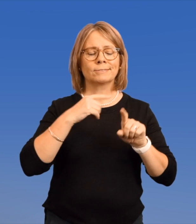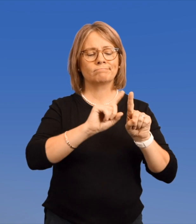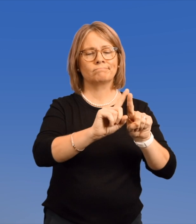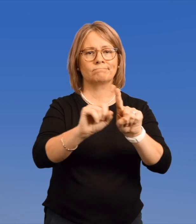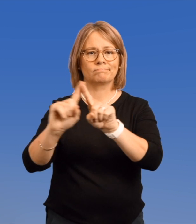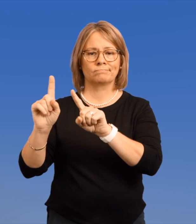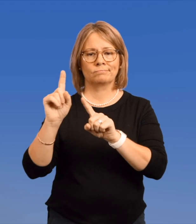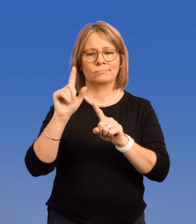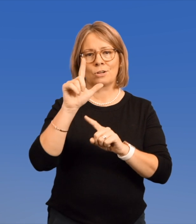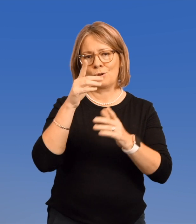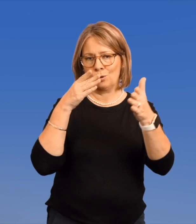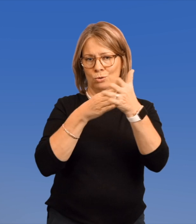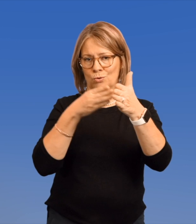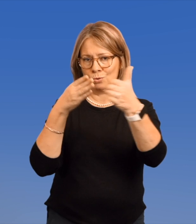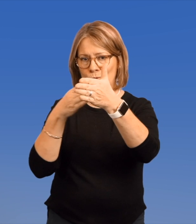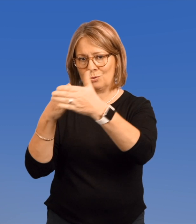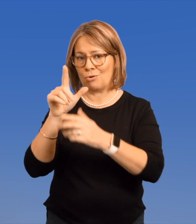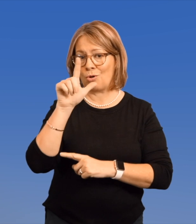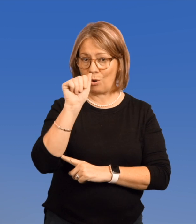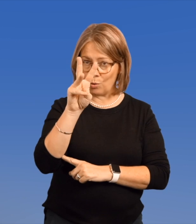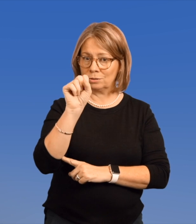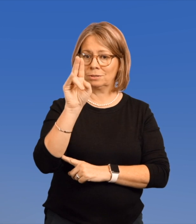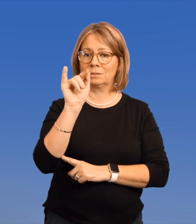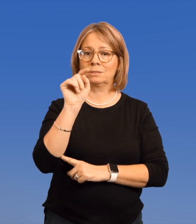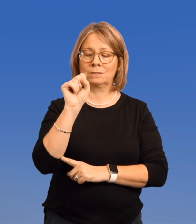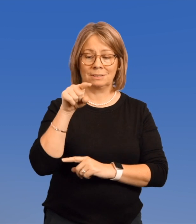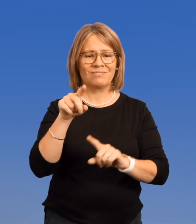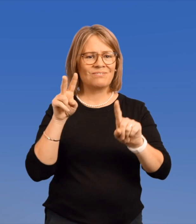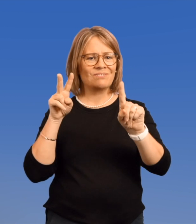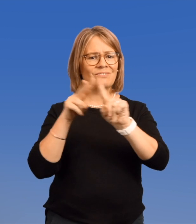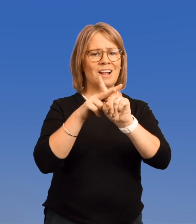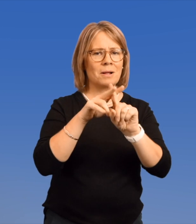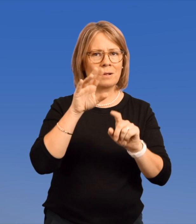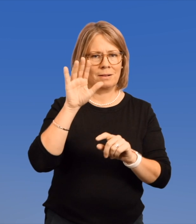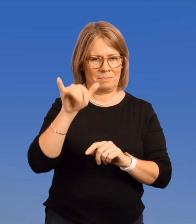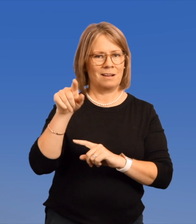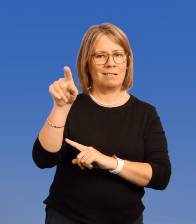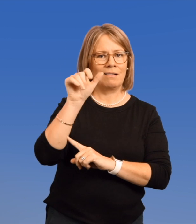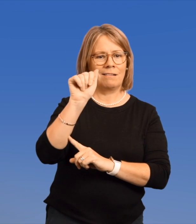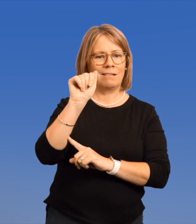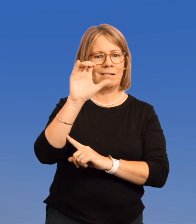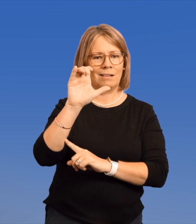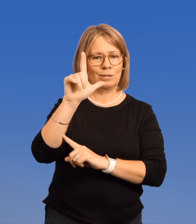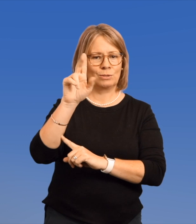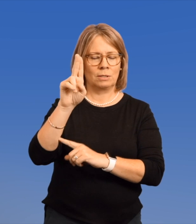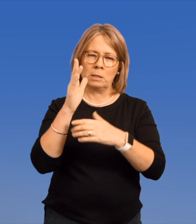A series of lawsuits filed by the ACLU --